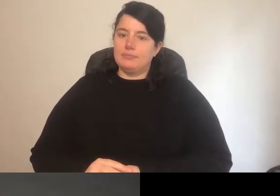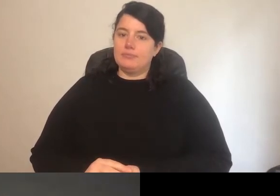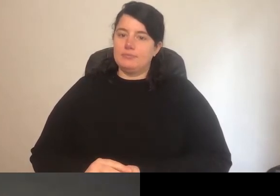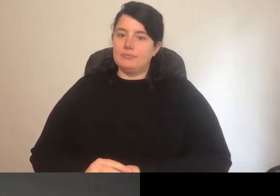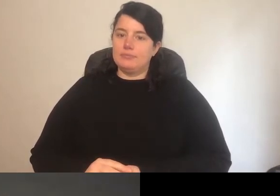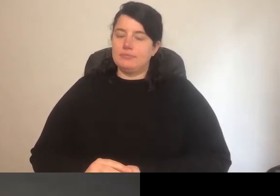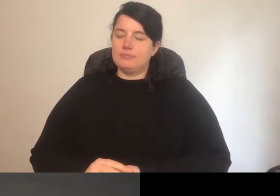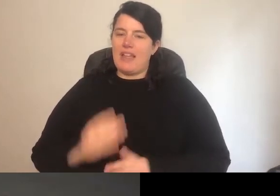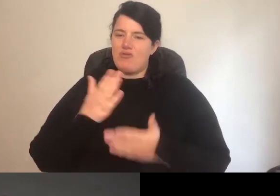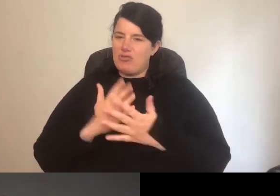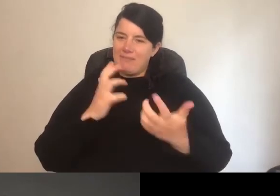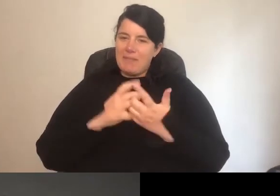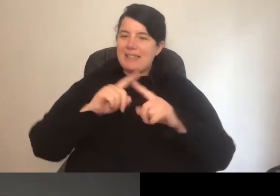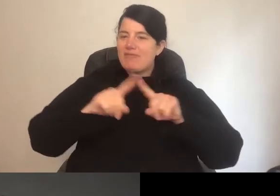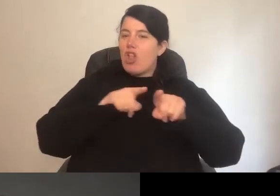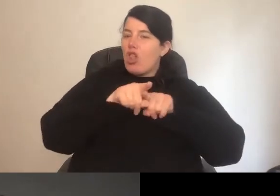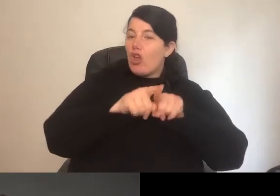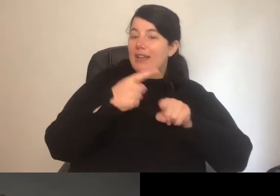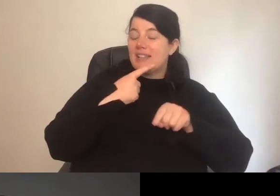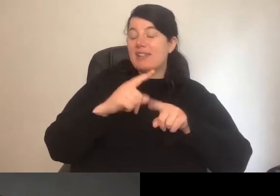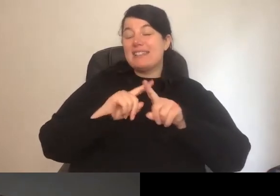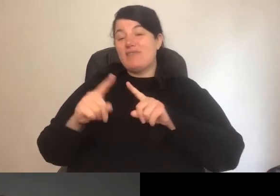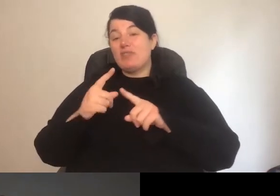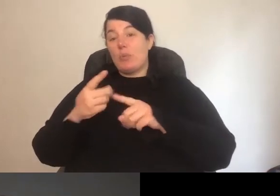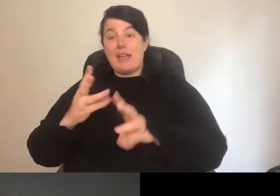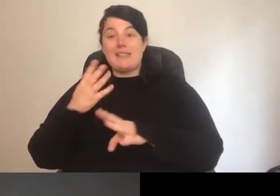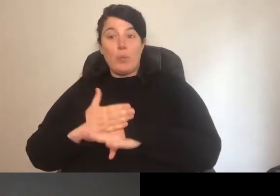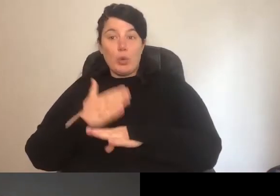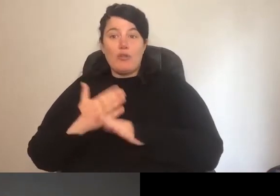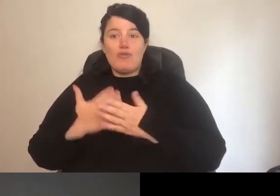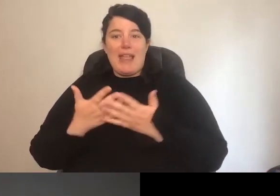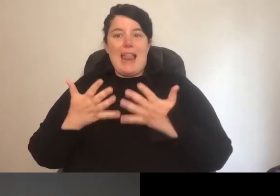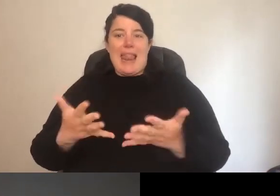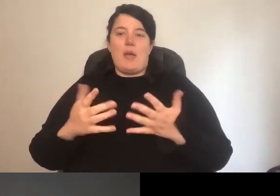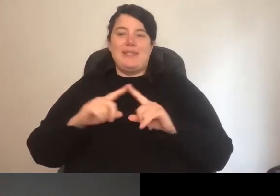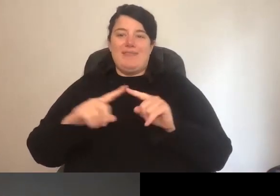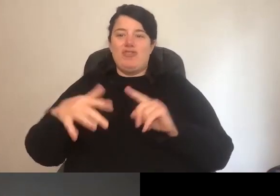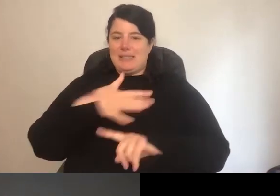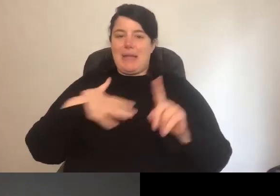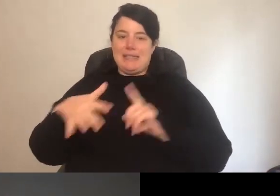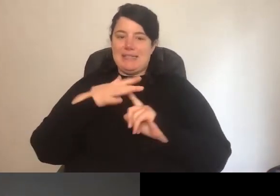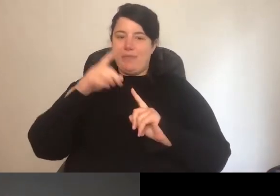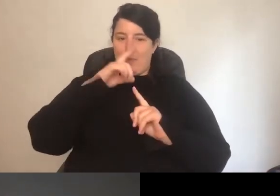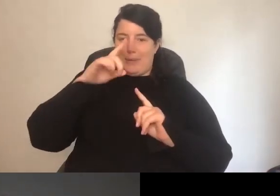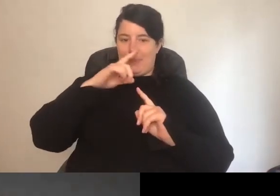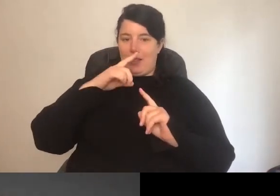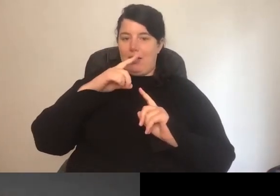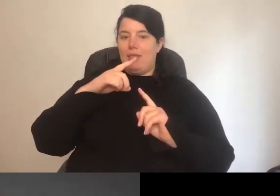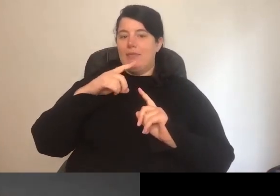different ways of working as well. It's allowing different spaces for people to interact with those meetings.